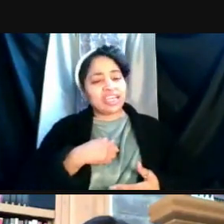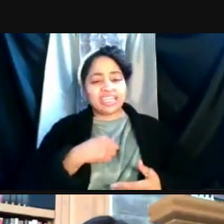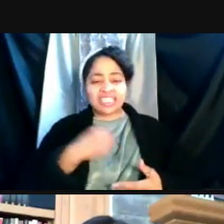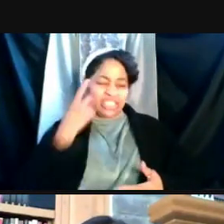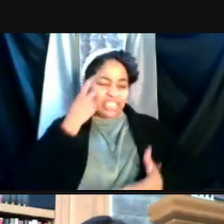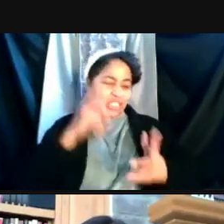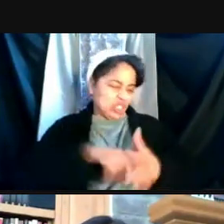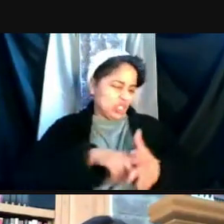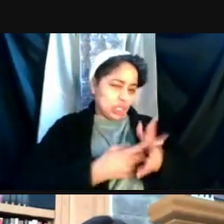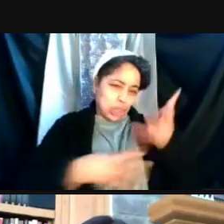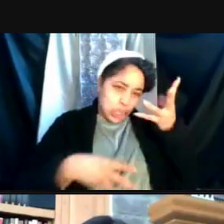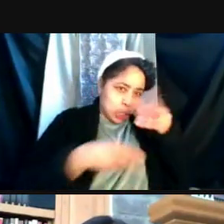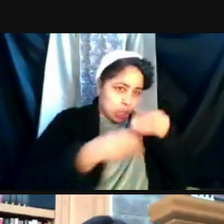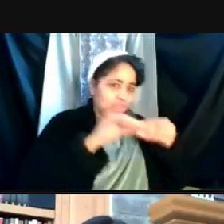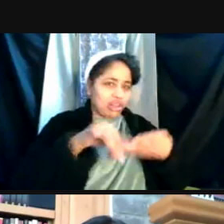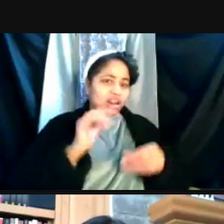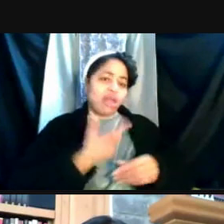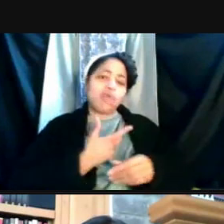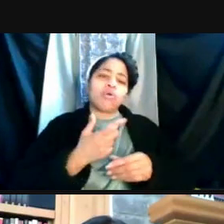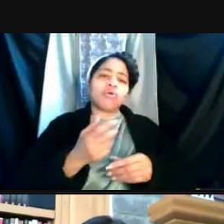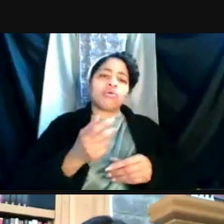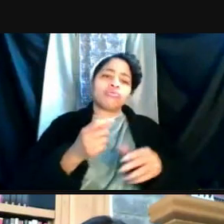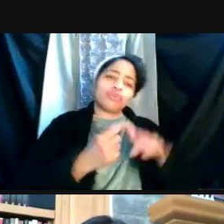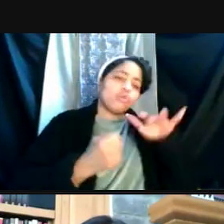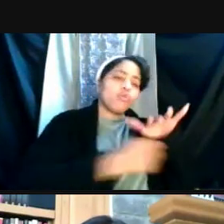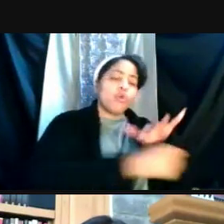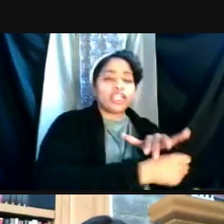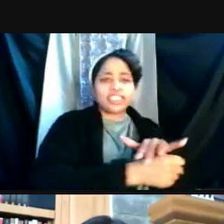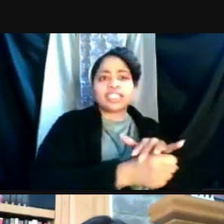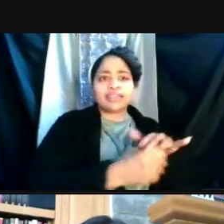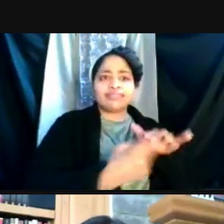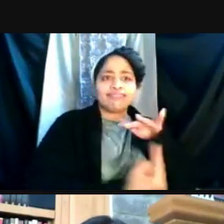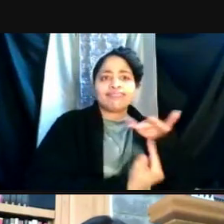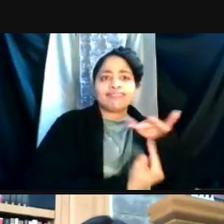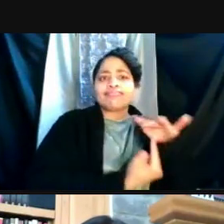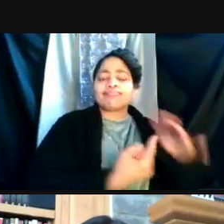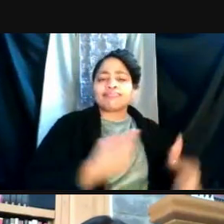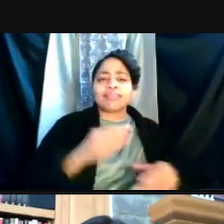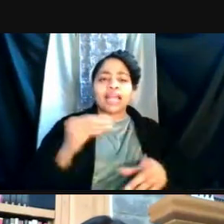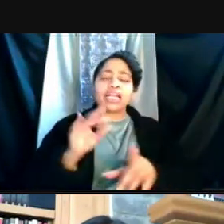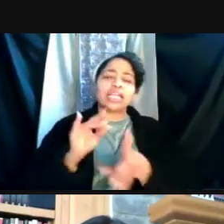into our quarantine after close exposures and it would then transfer over for this kind of thing.